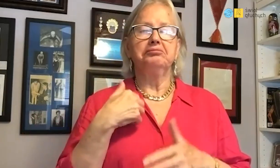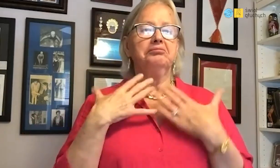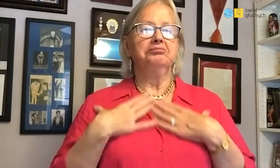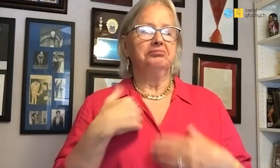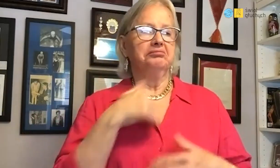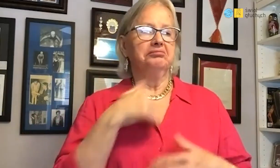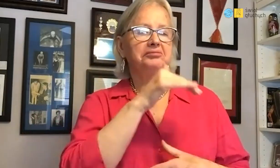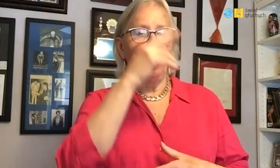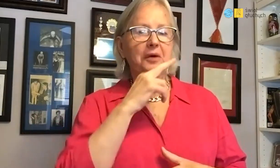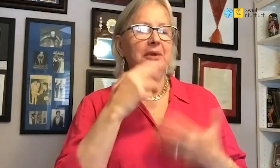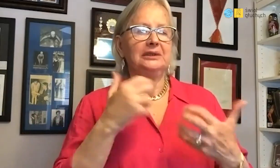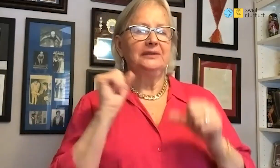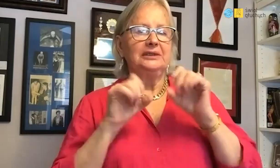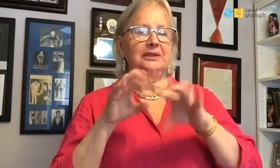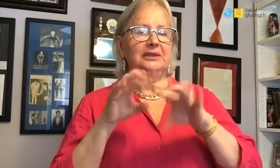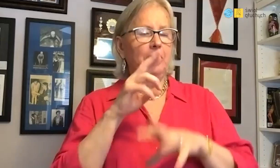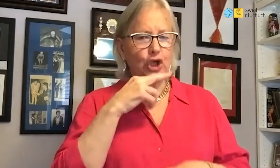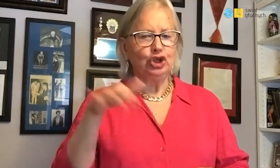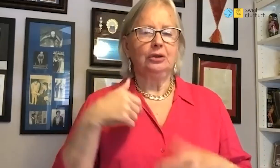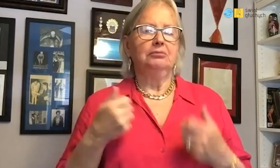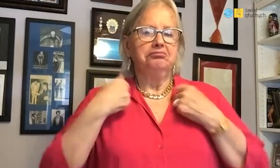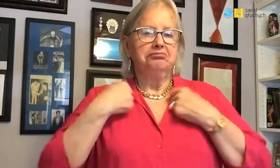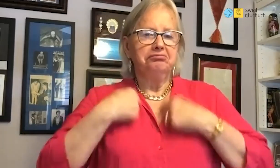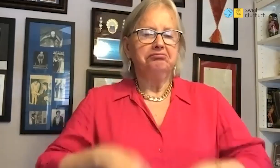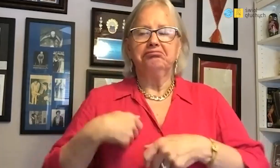I really wanted to train there. I asked my parents and they agreed.